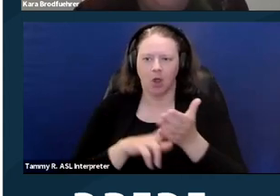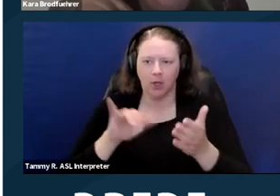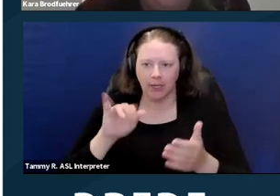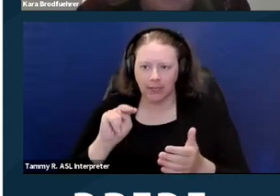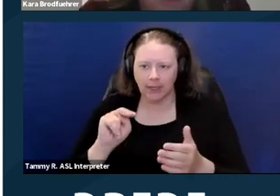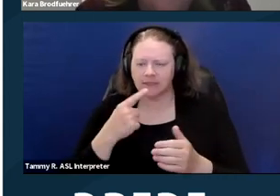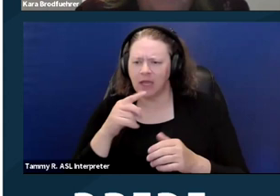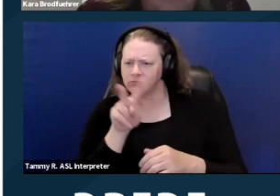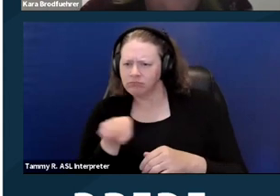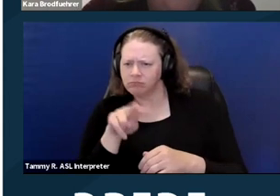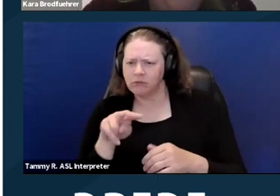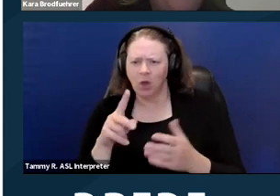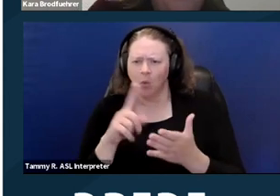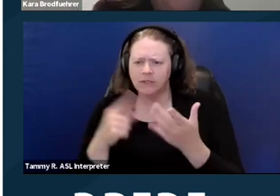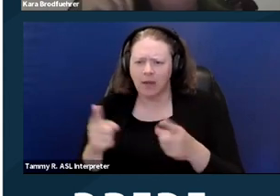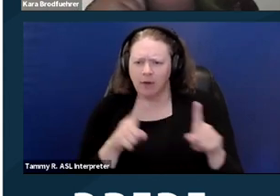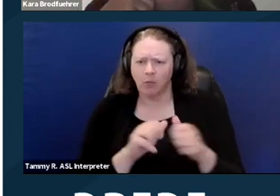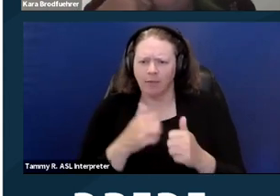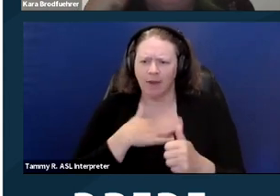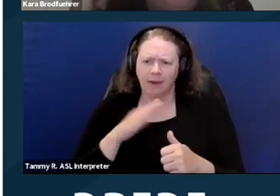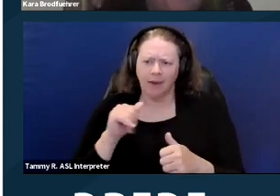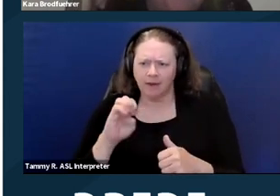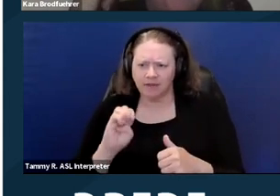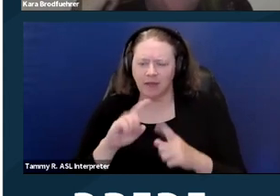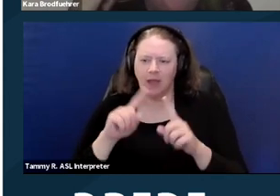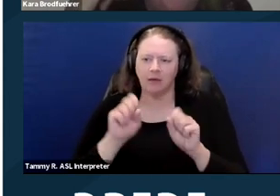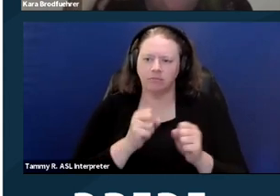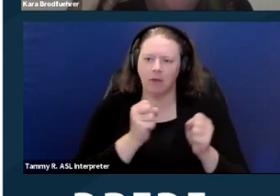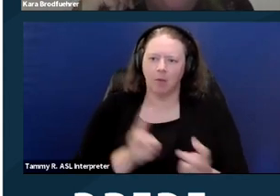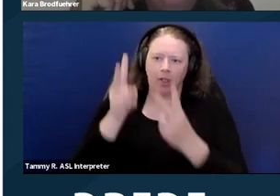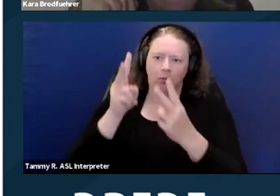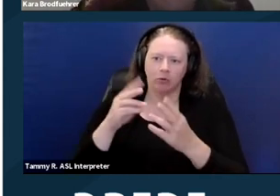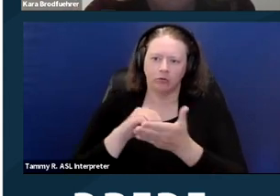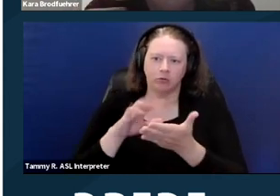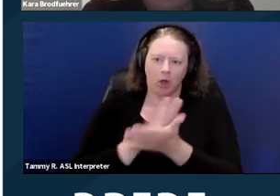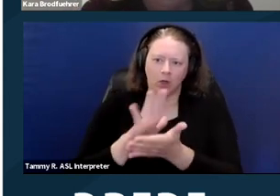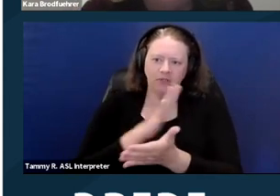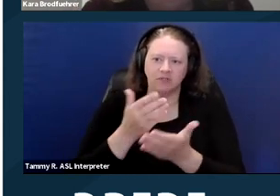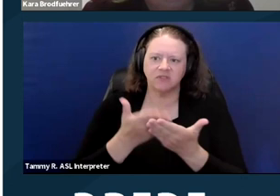where you can kind of see where things are with the case and upload documents and different things. Next slide.